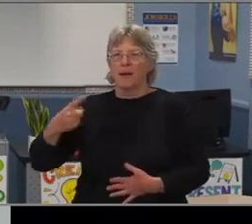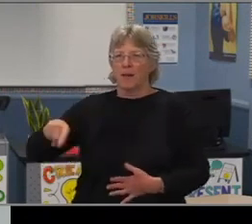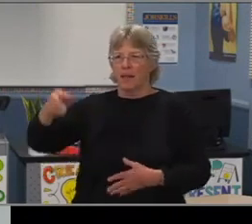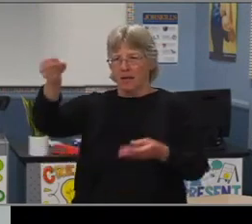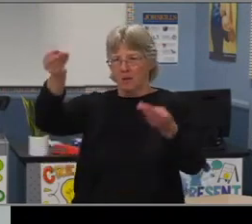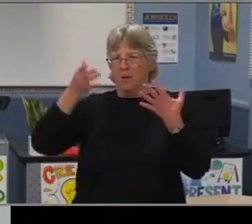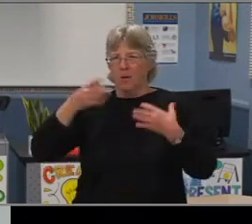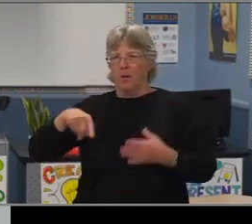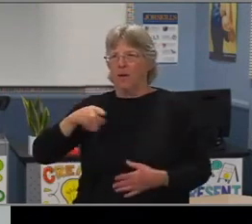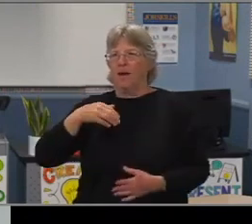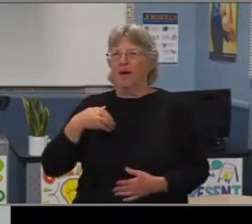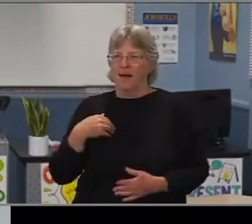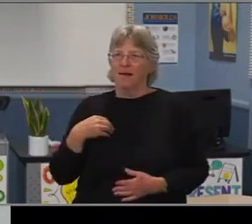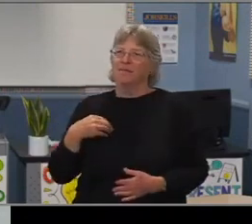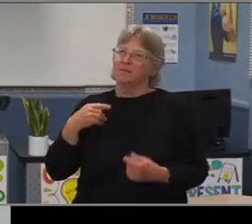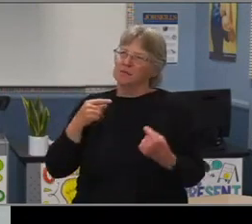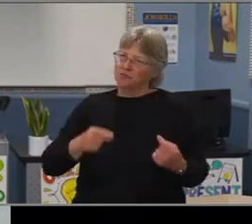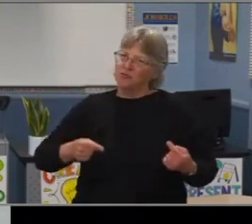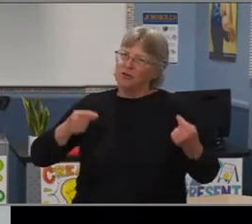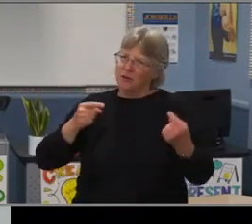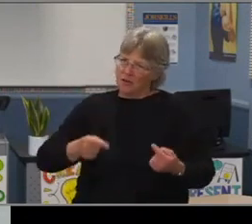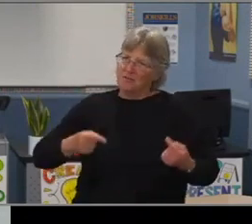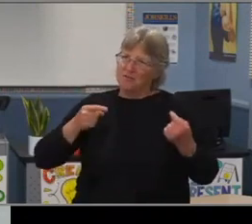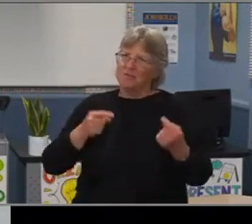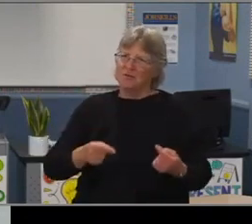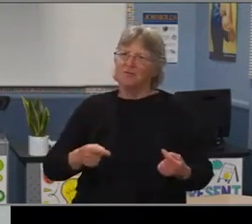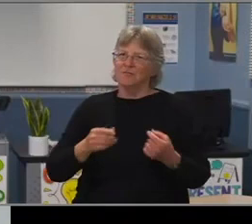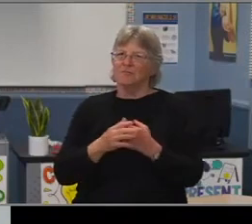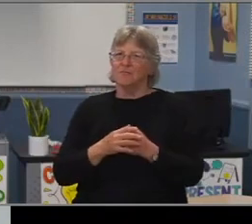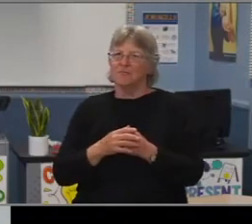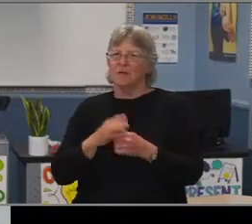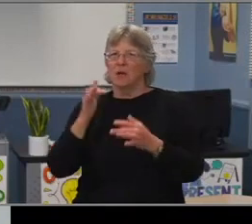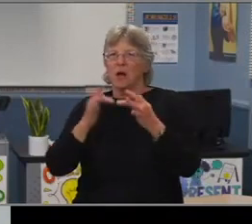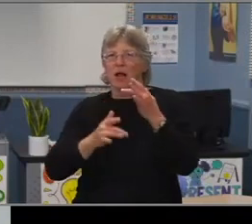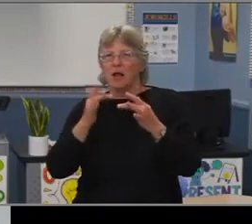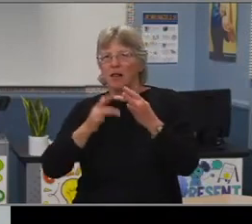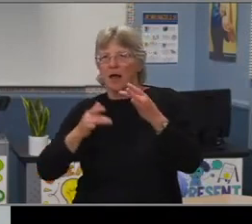that you've had a hard time with this online instruction.